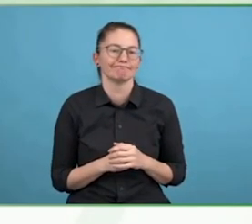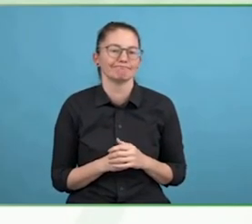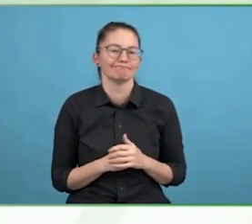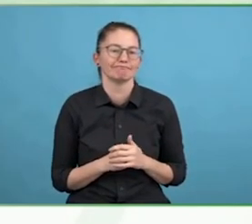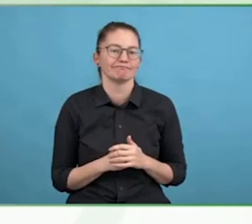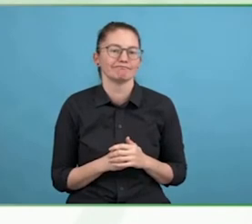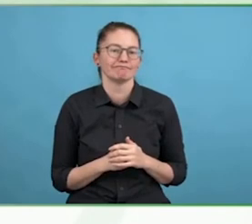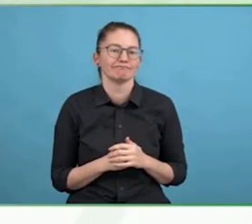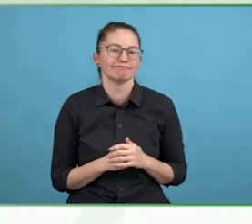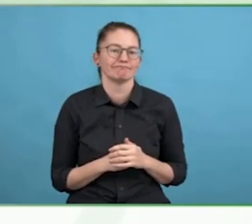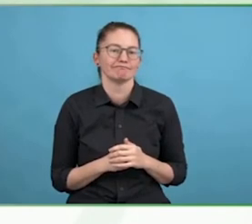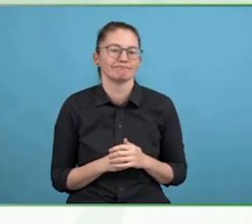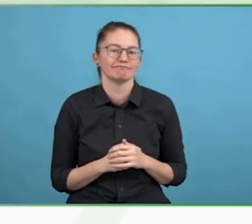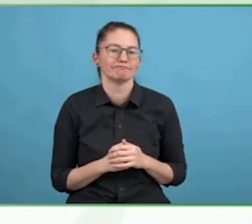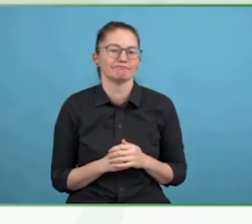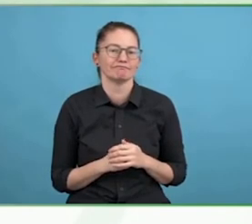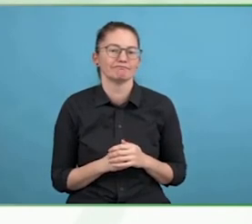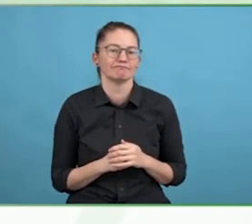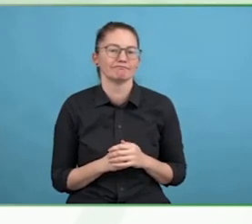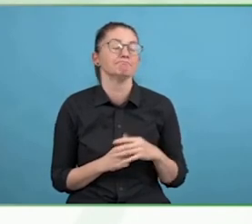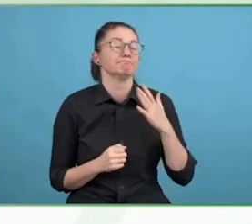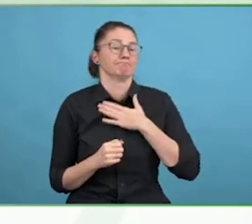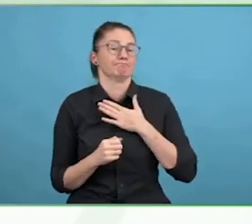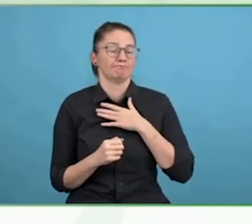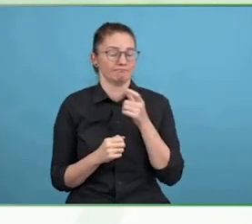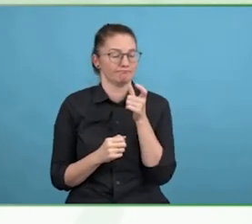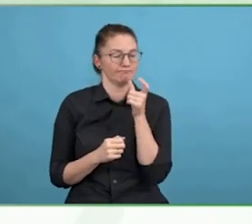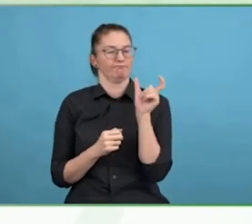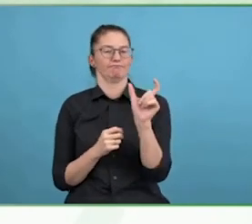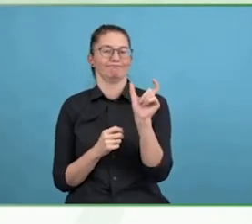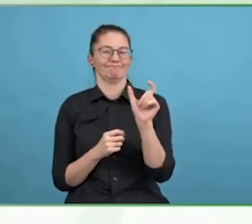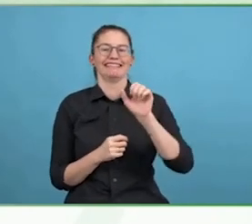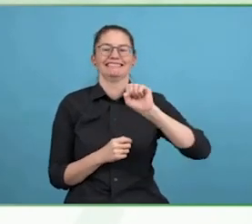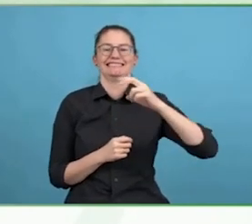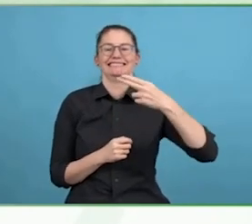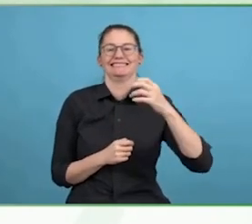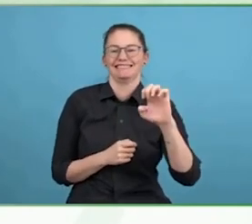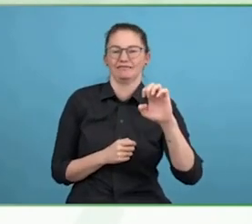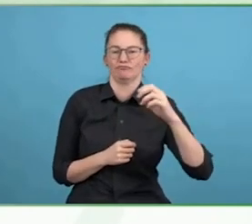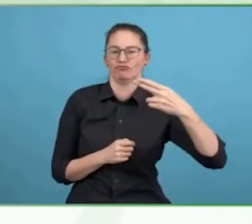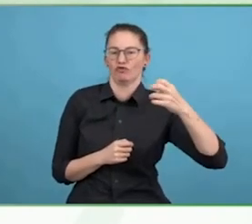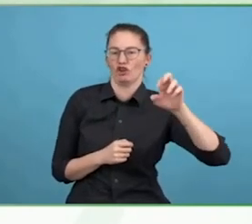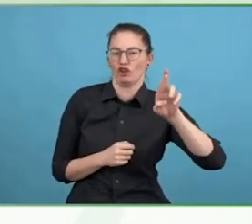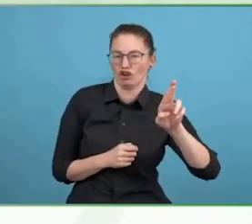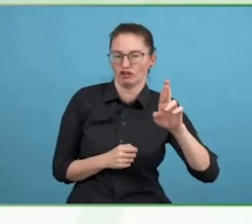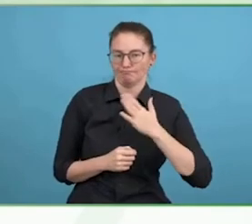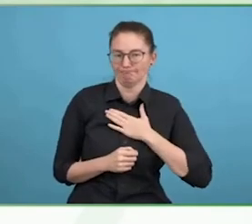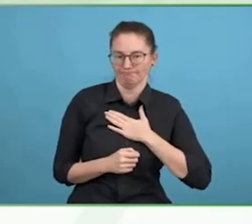suit and white shirt. I use glasses for distance.